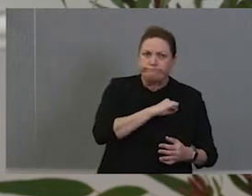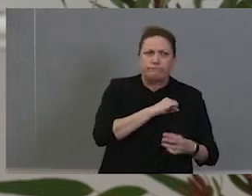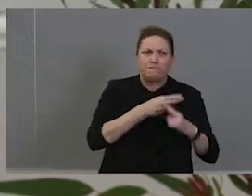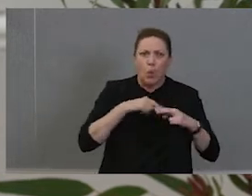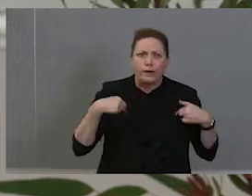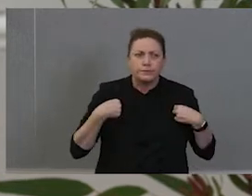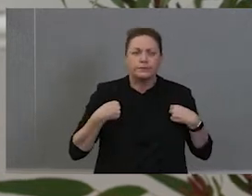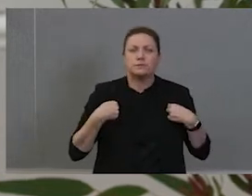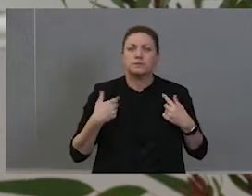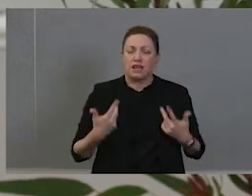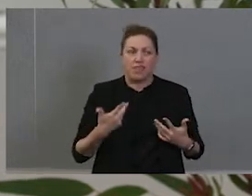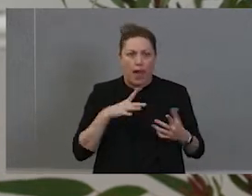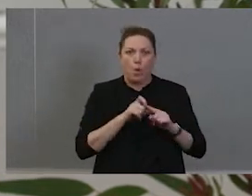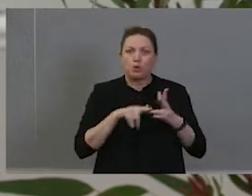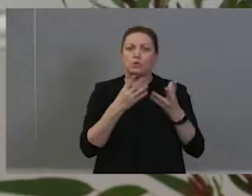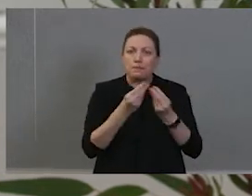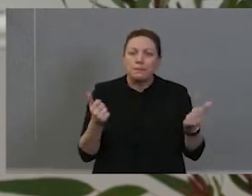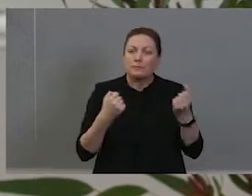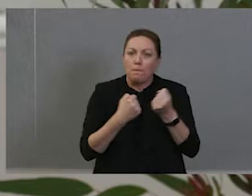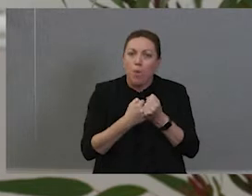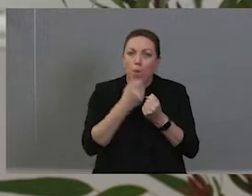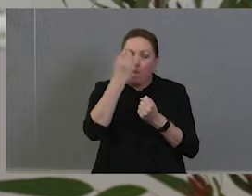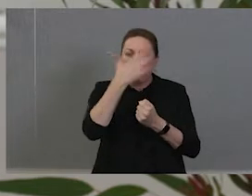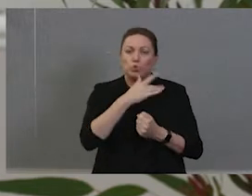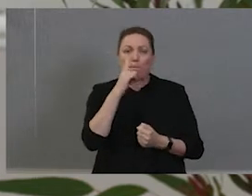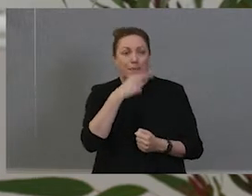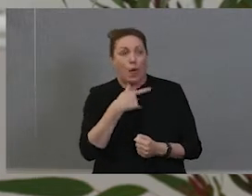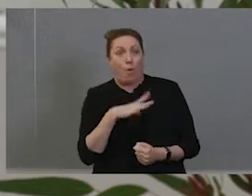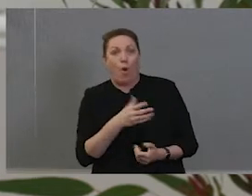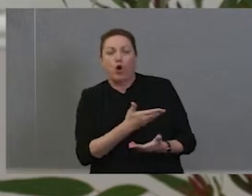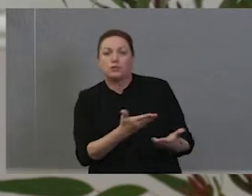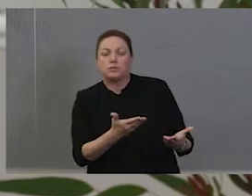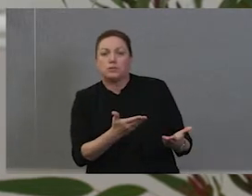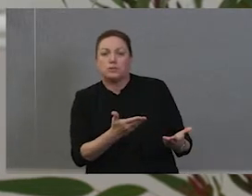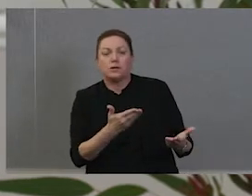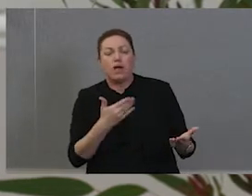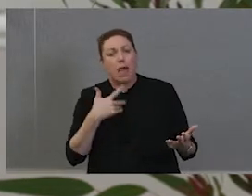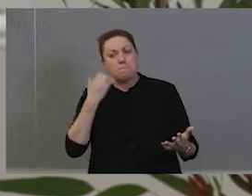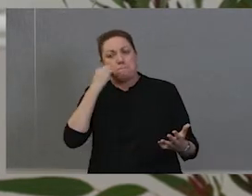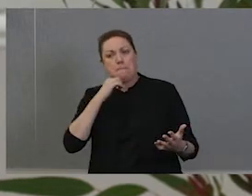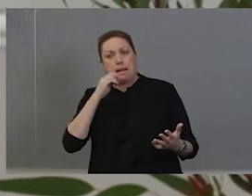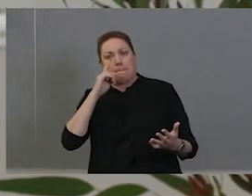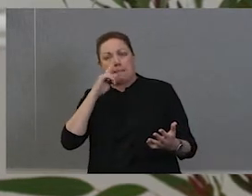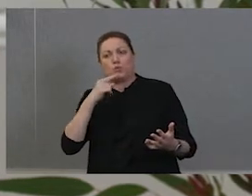wanted to do something and support every little people wear. This black person should be going and saying thank you, I